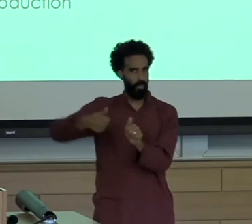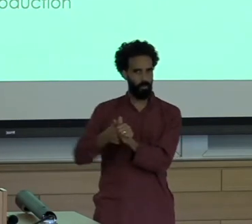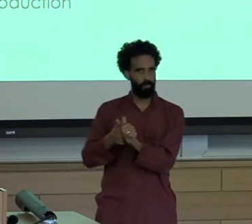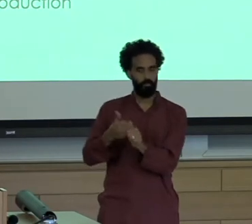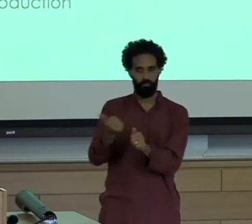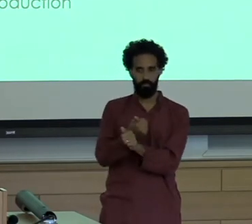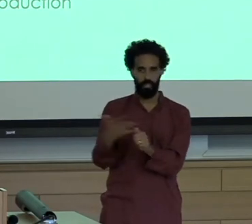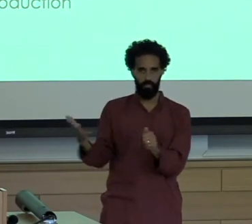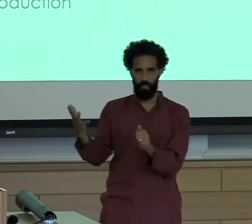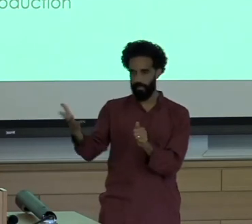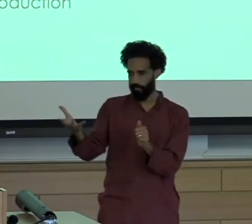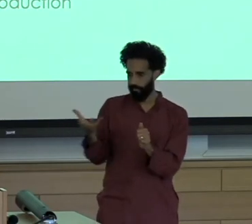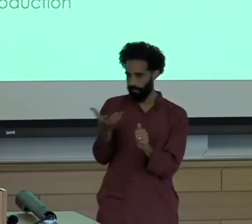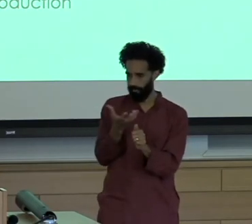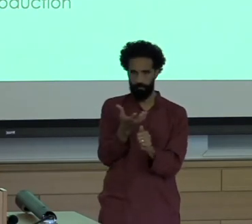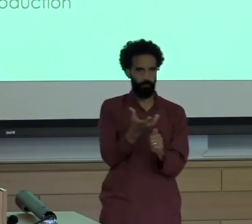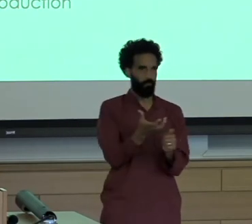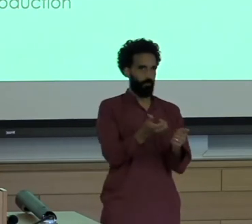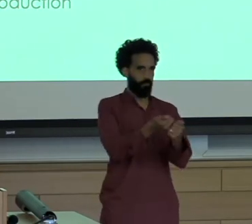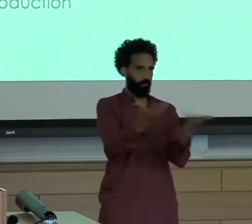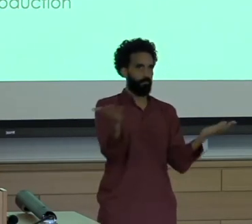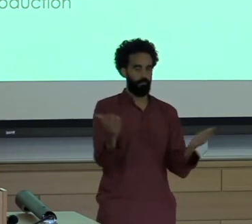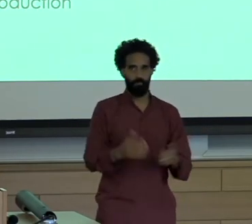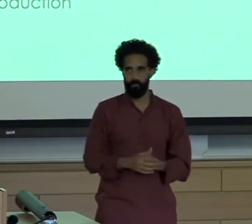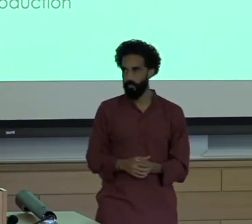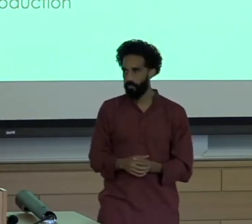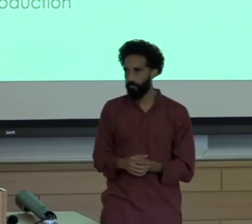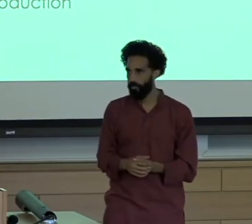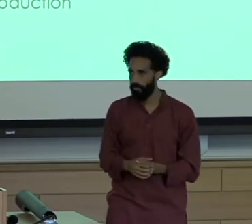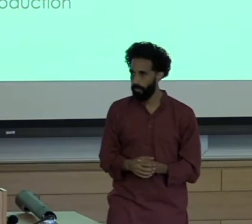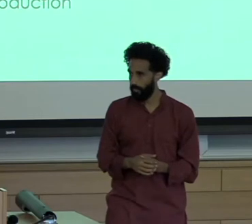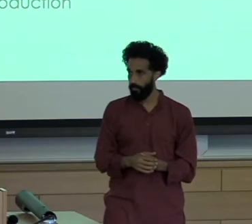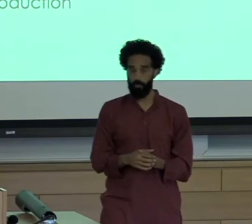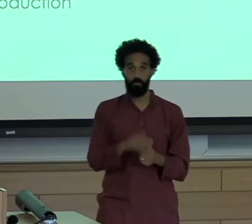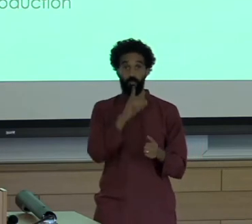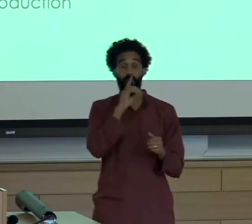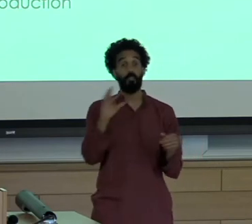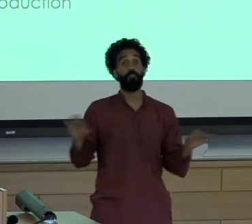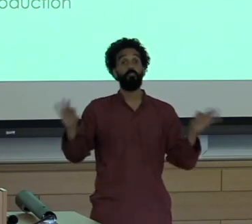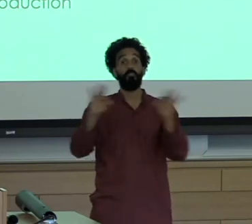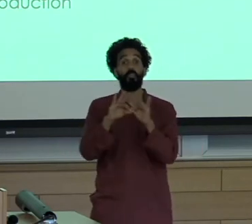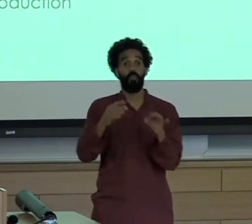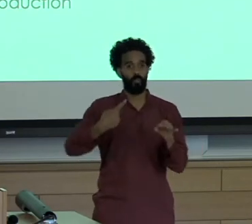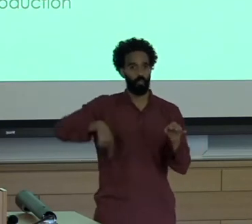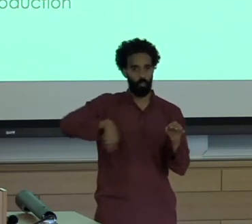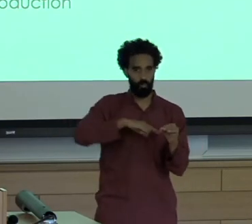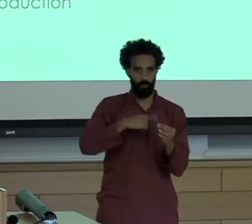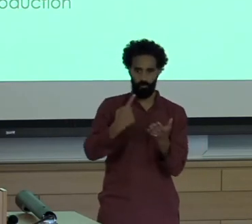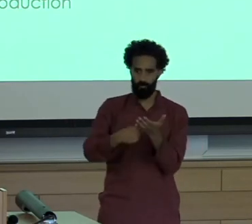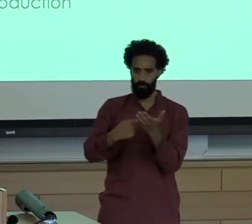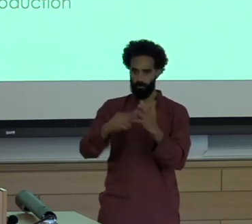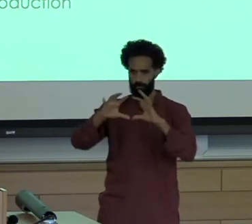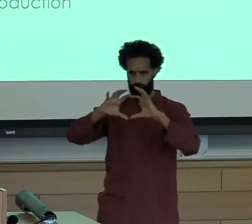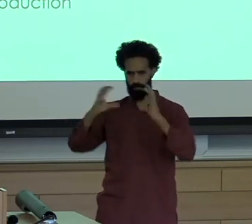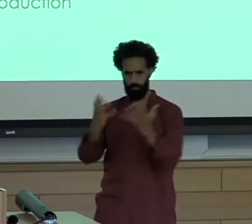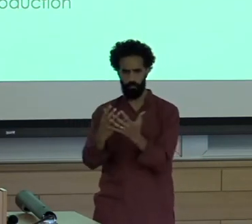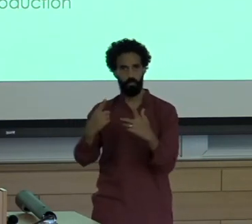There is something to be said for a holistic approach that brings us together to relay the complex power dynamics